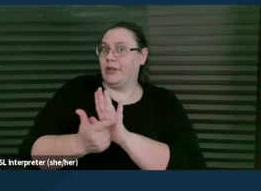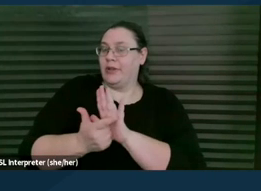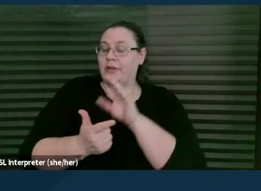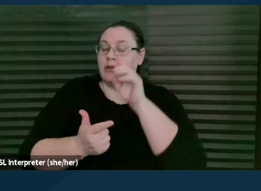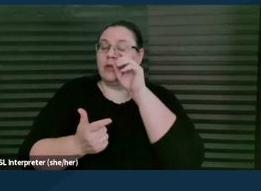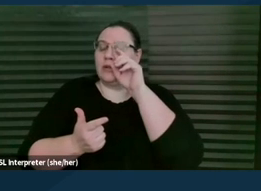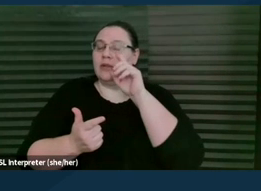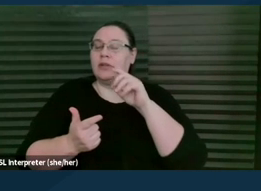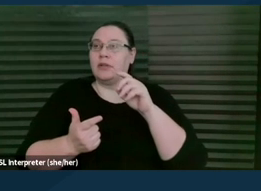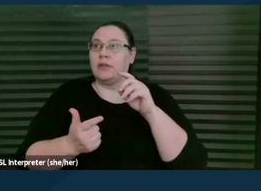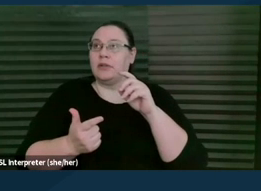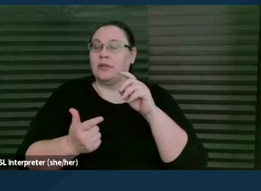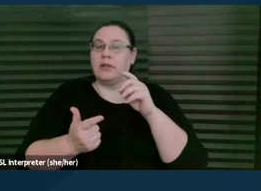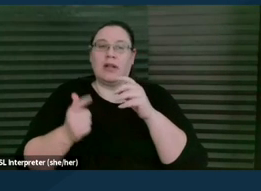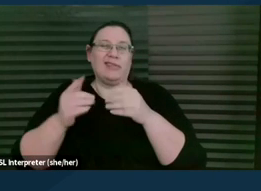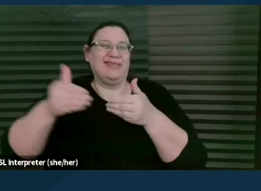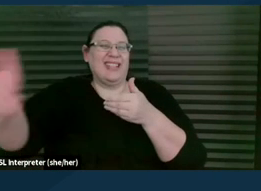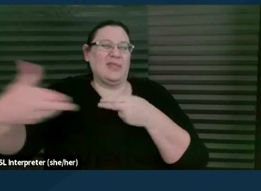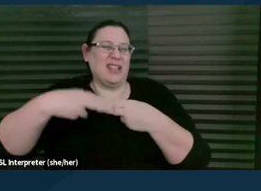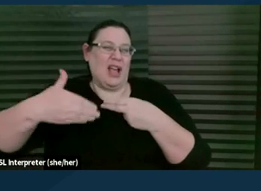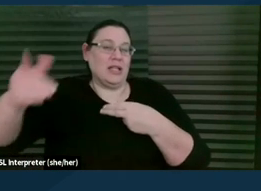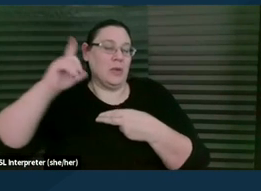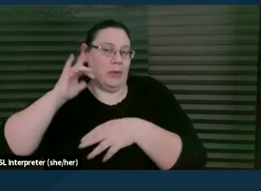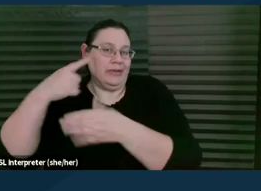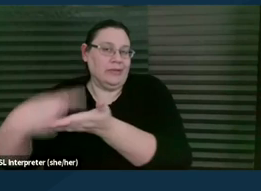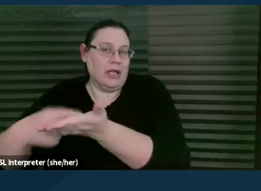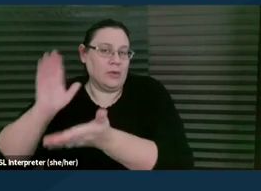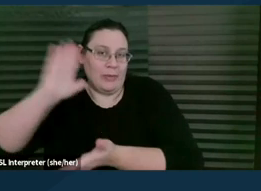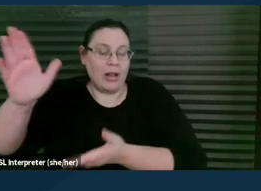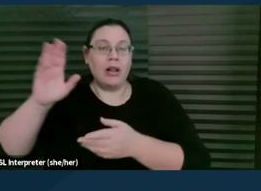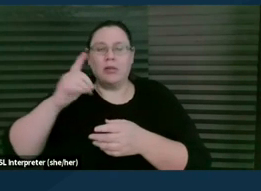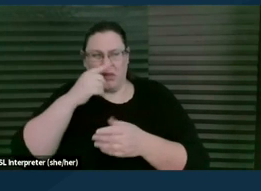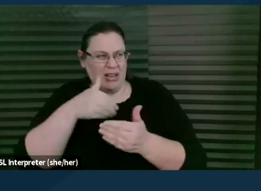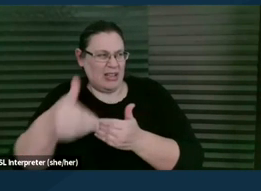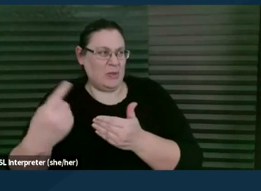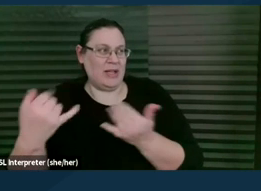in upcoming slides. But just we wanna start off with, and you can go to the next slide,